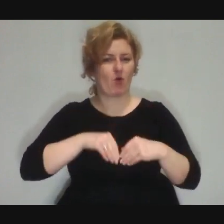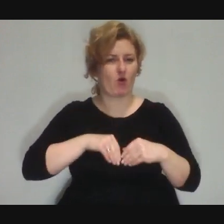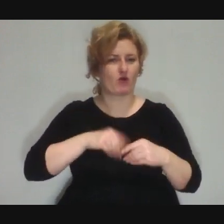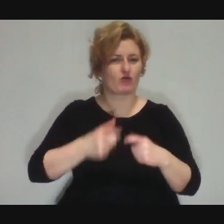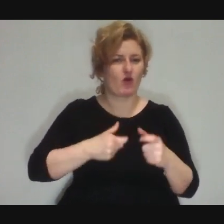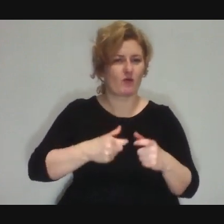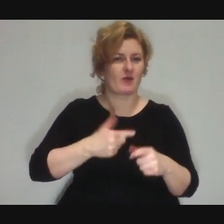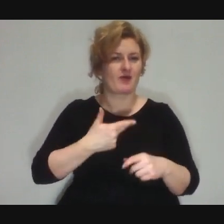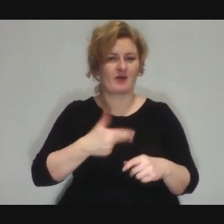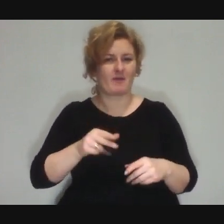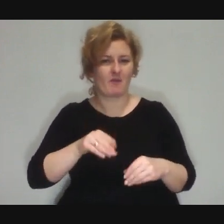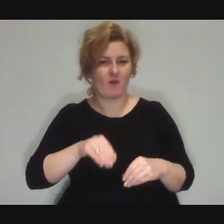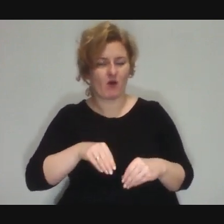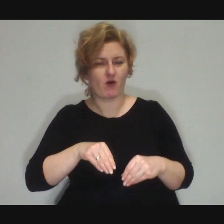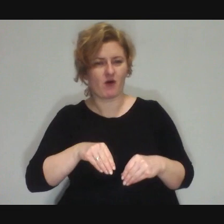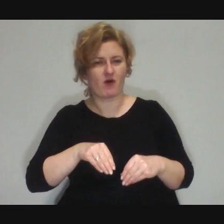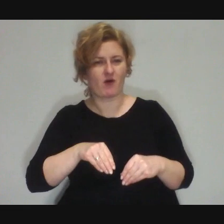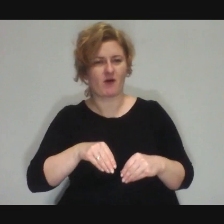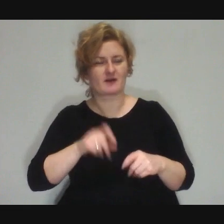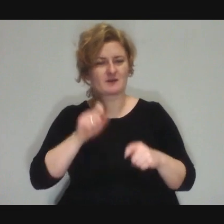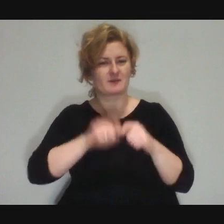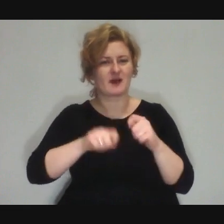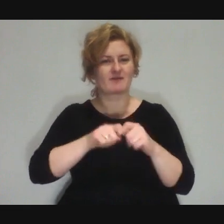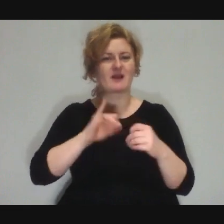They just push your buttons and see what the reaction will be.